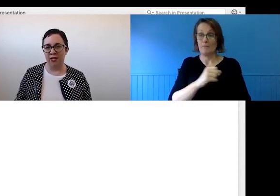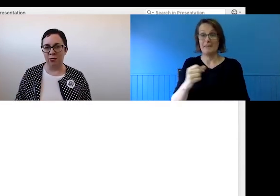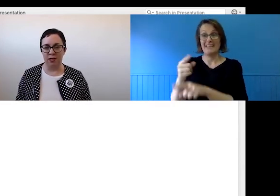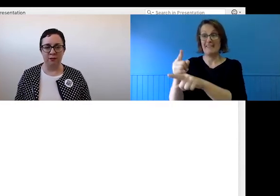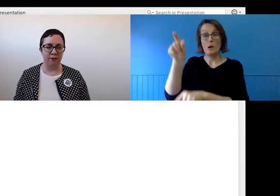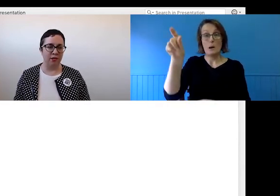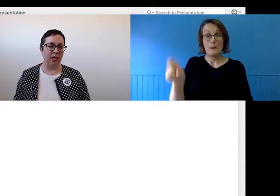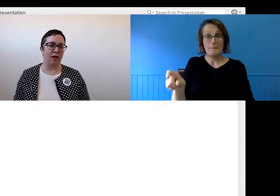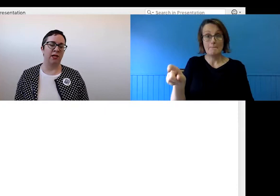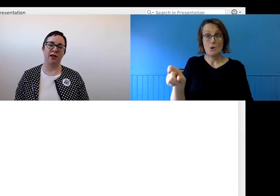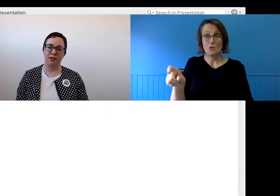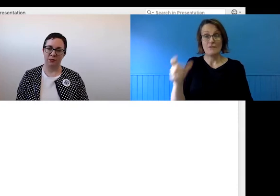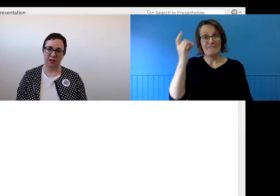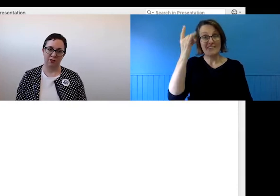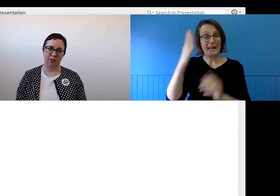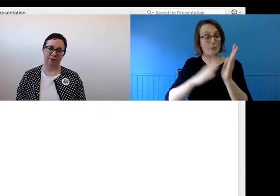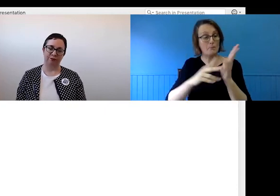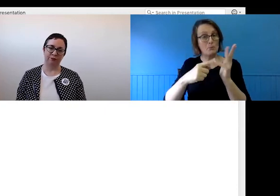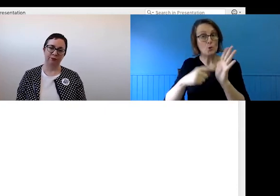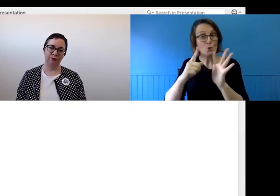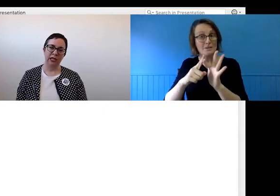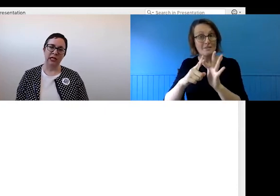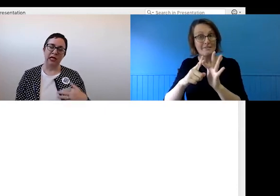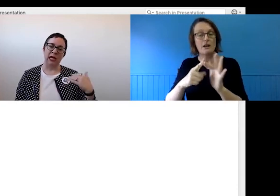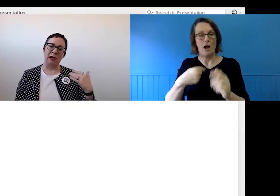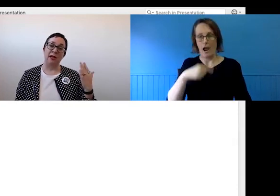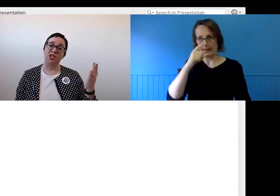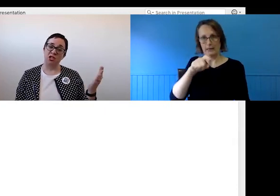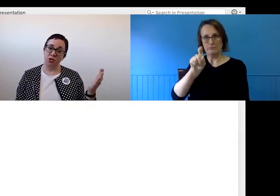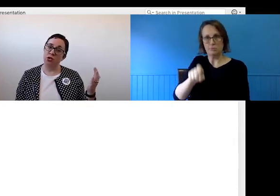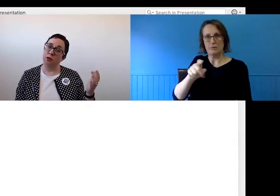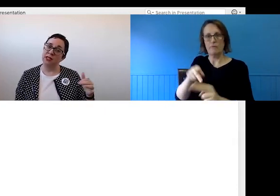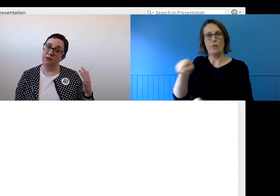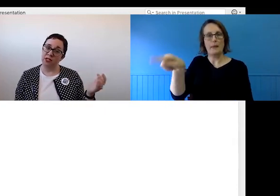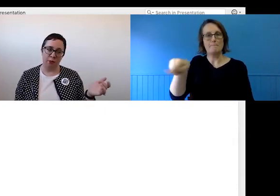to it quickly enough themselves. Managing social moments, if it's